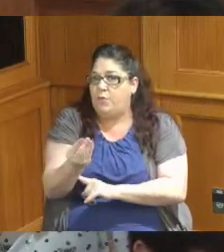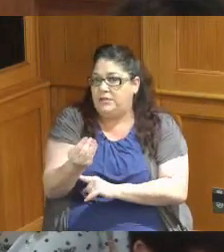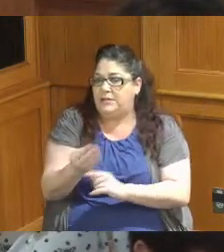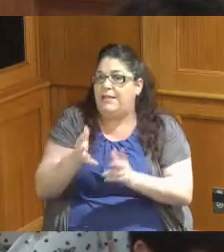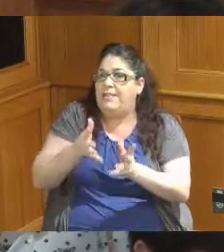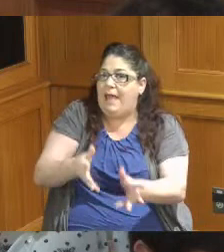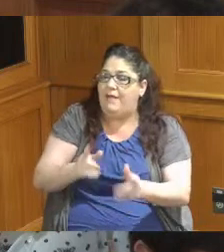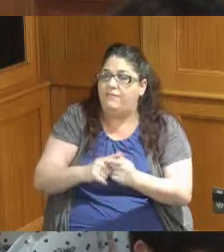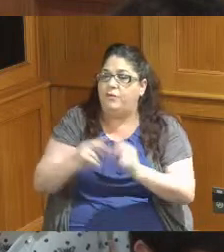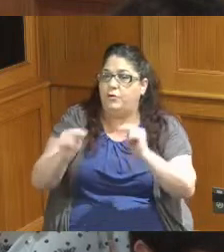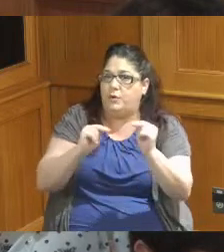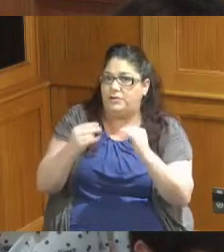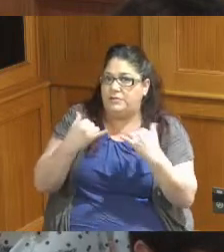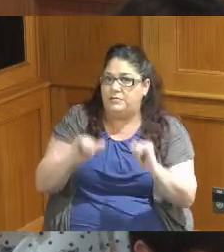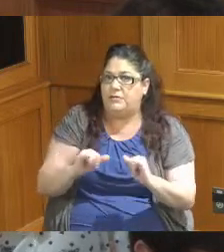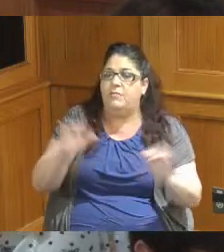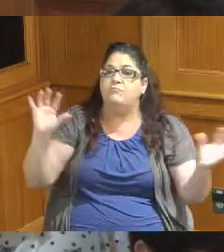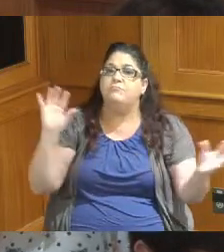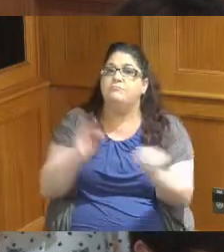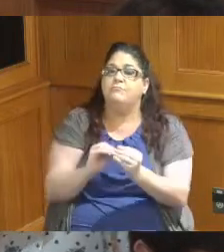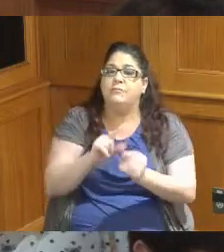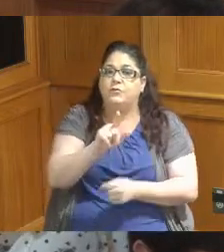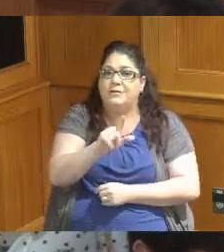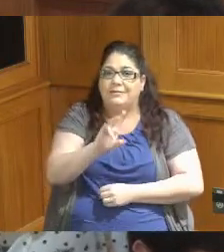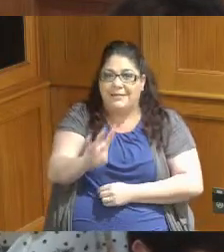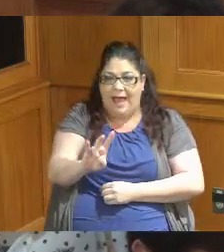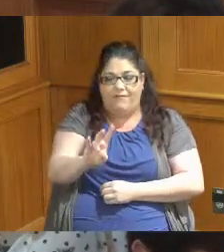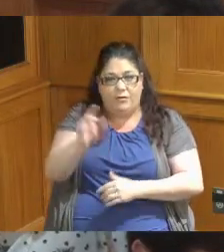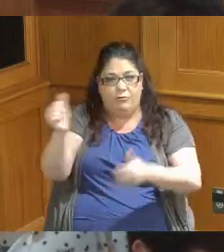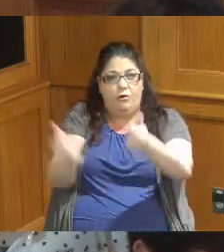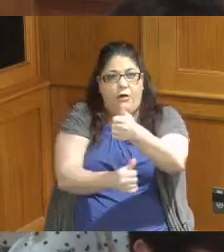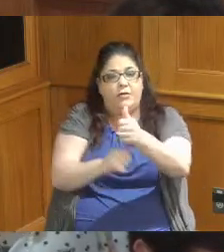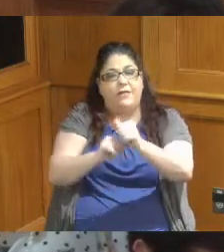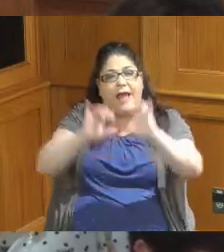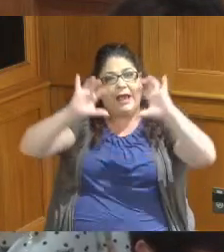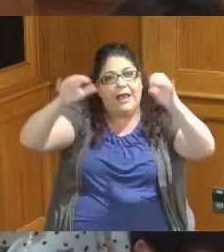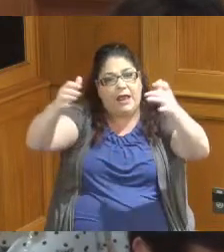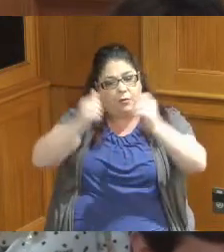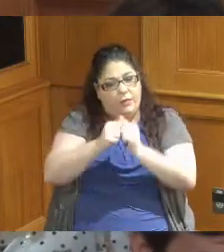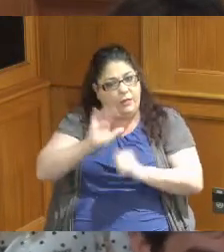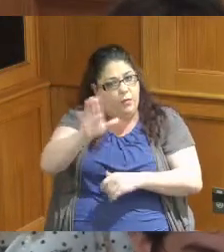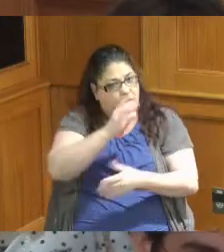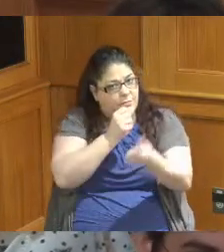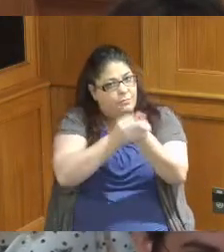we were able to do 27 under the youth resiliency fund with your guys's support and allowing us to